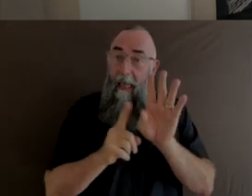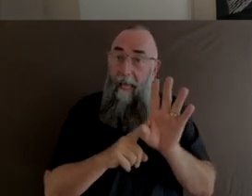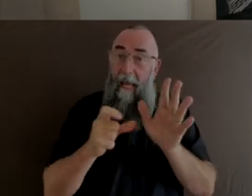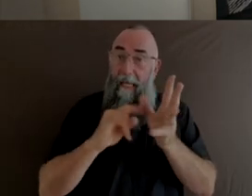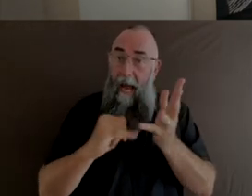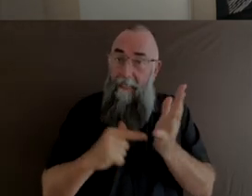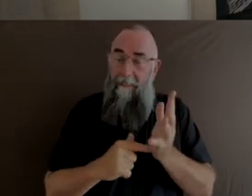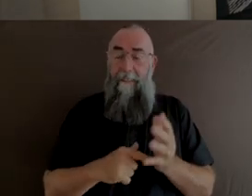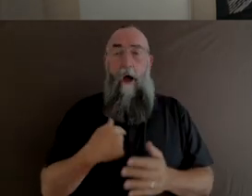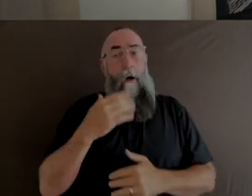cast off her,